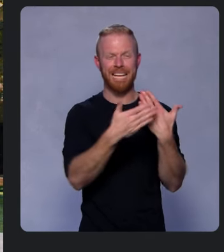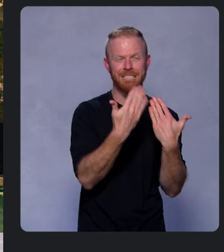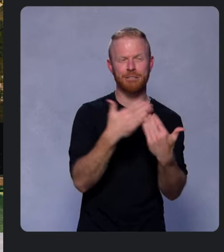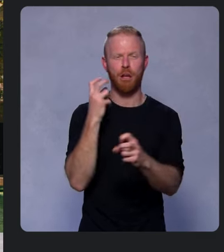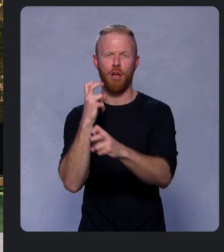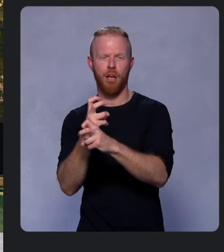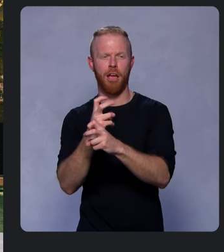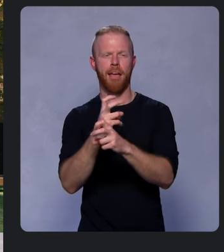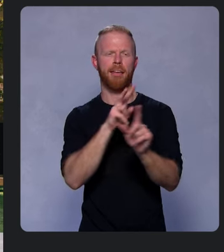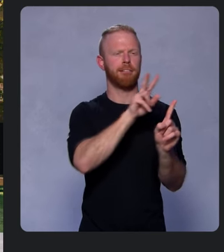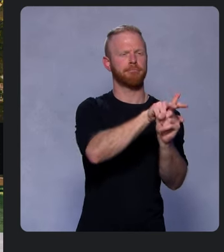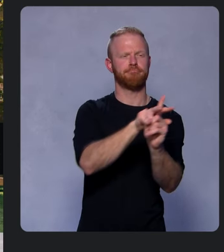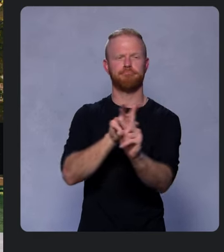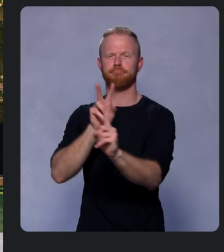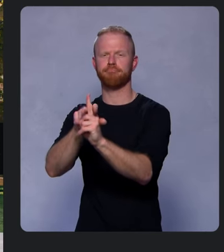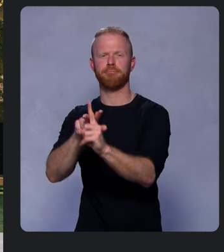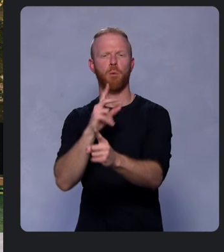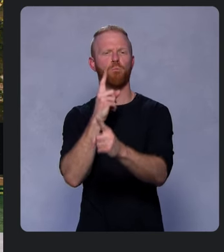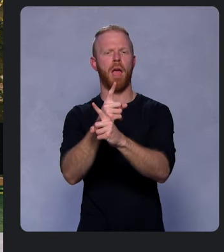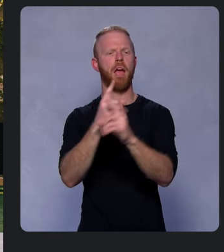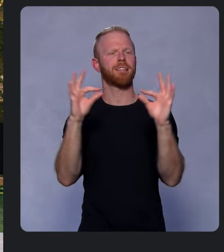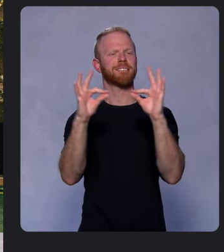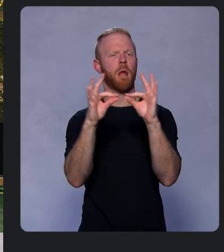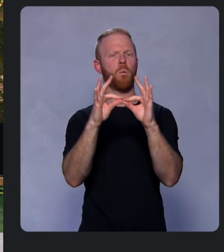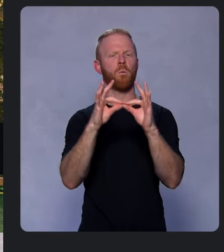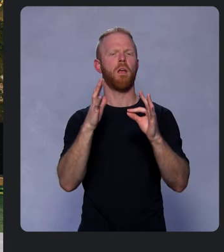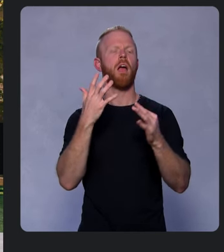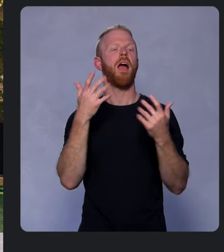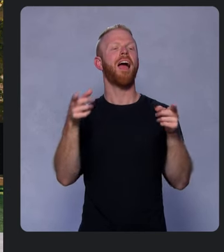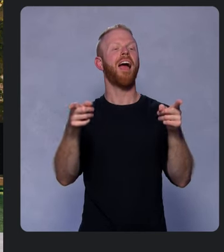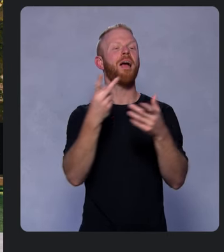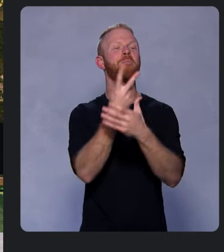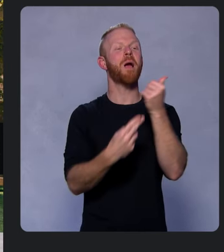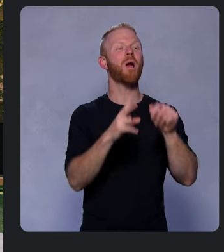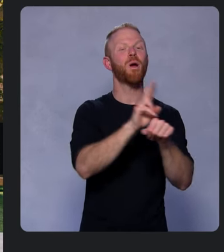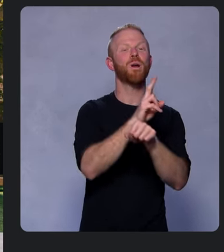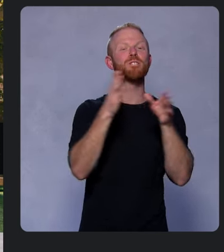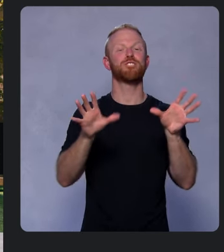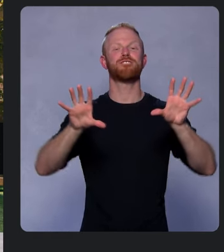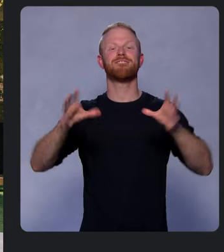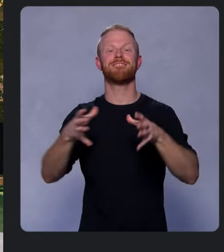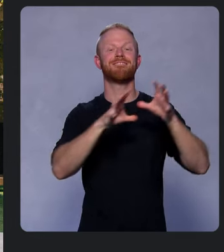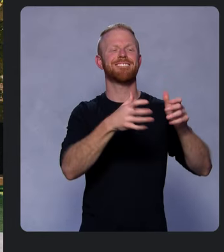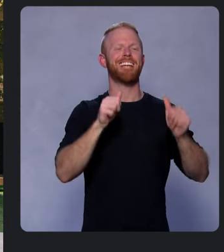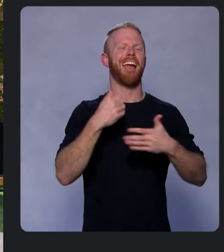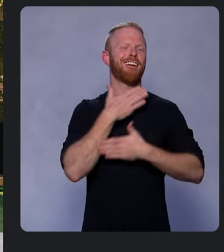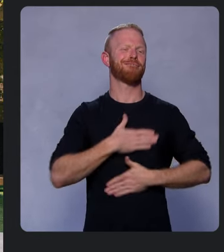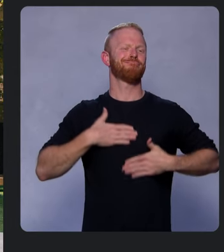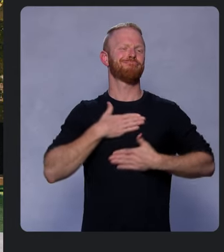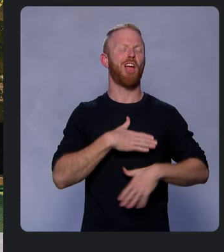the right sets of value to maximize their enjoyment, whether they are a more casual player or prefer more of a challenge.